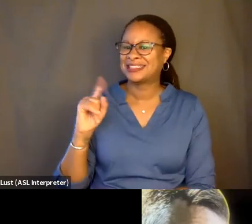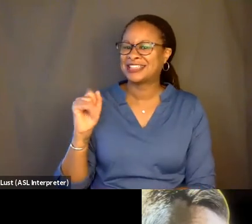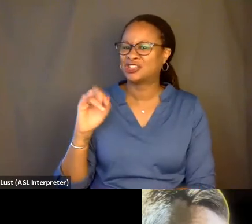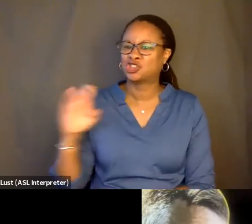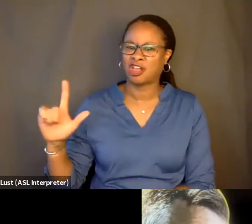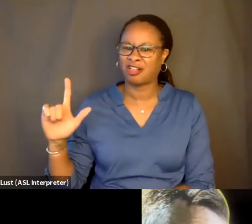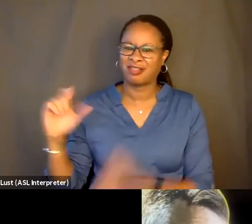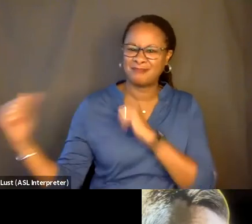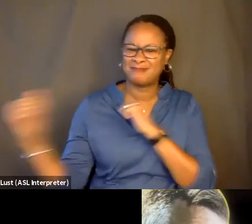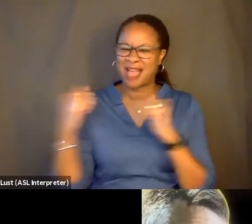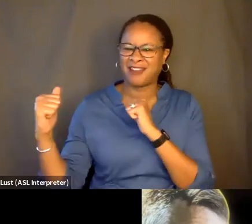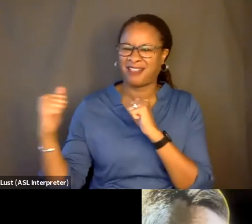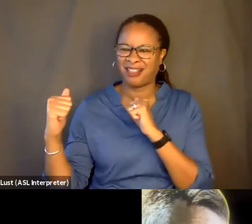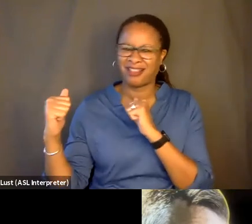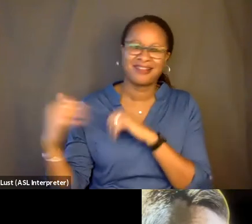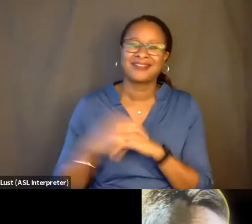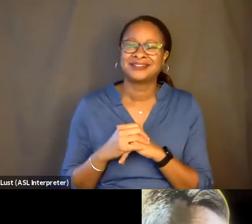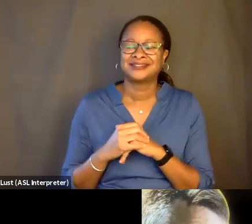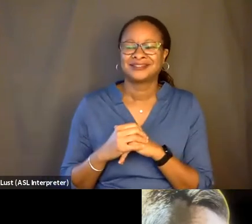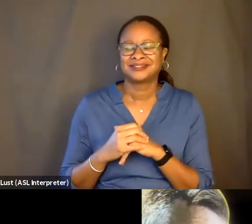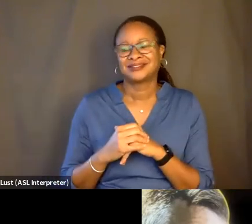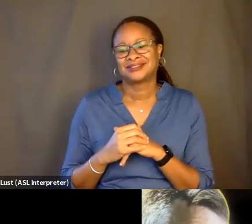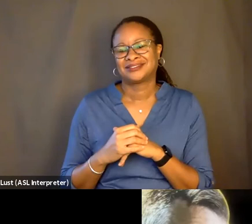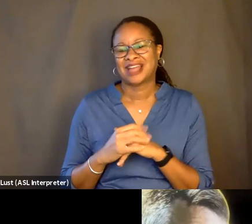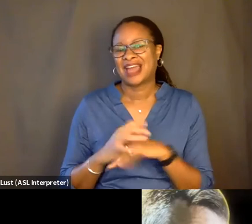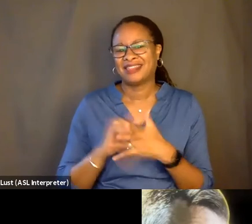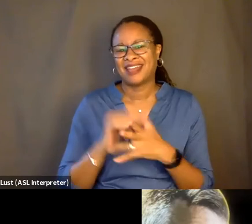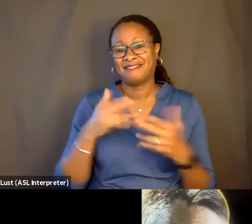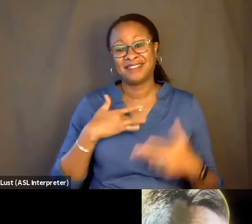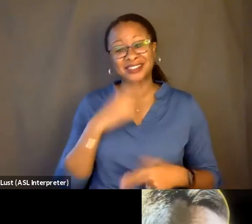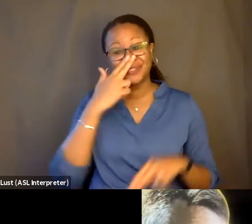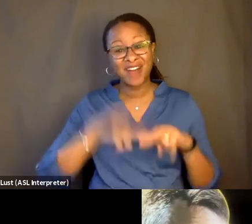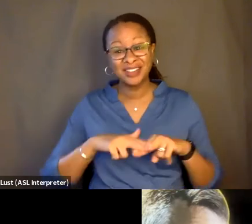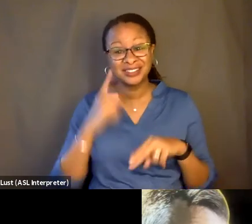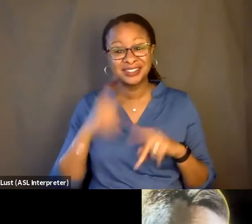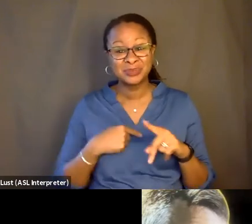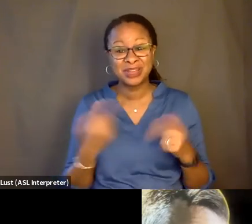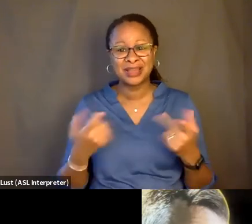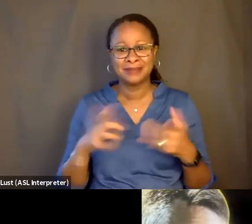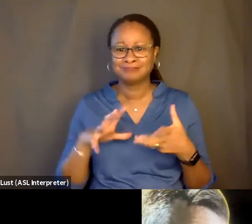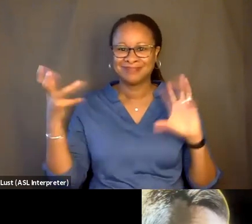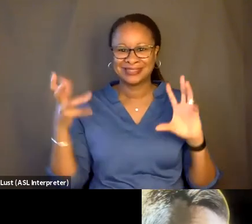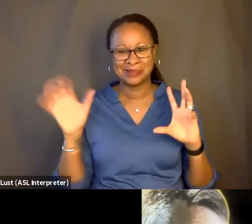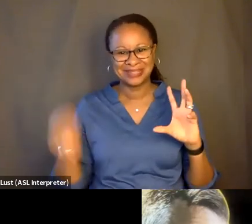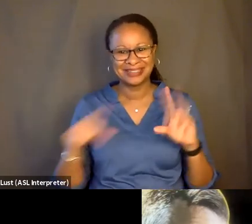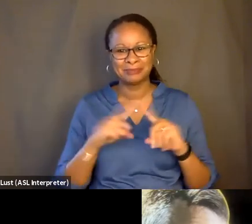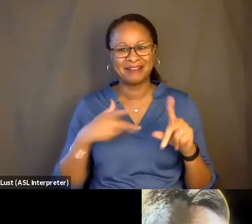[CHUCKLES] And-- and that feels fun to me. As messed up as that is, that feels really fun.